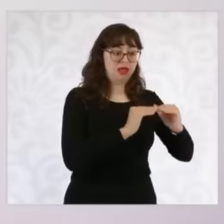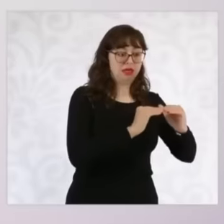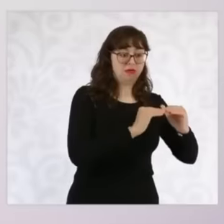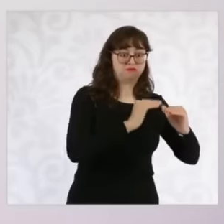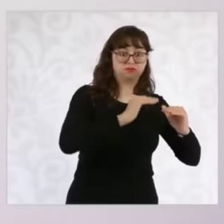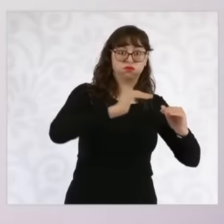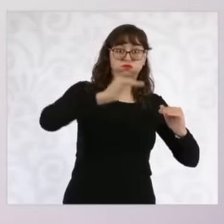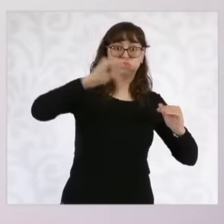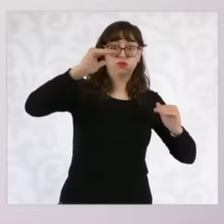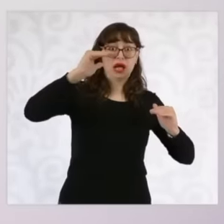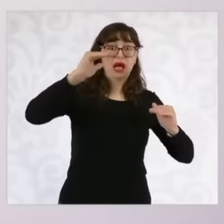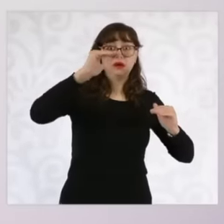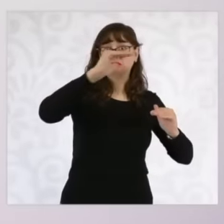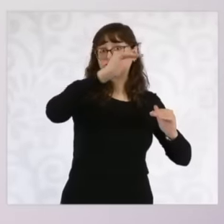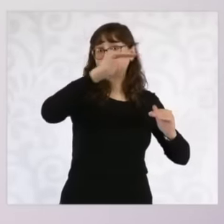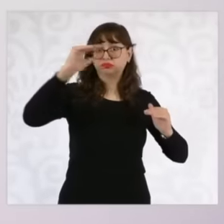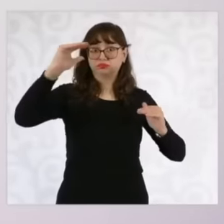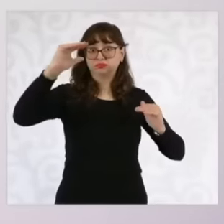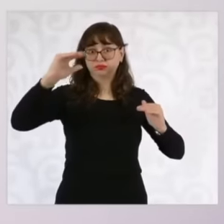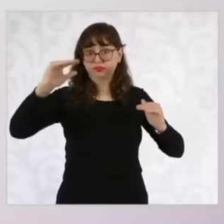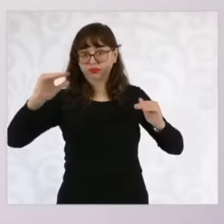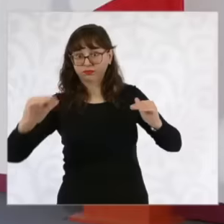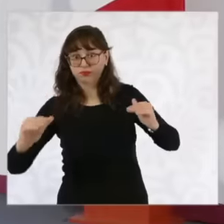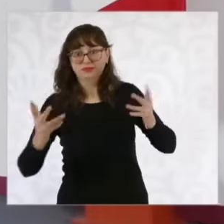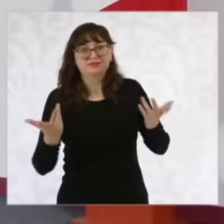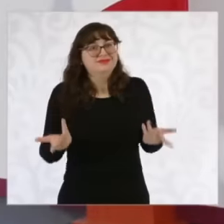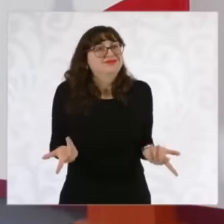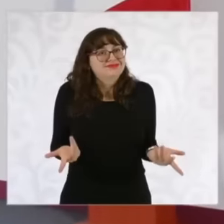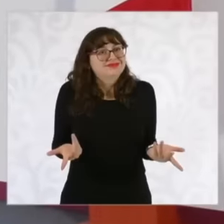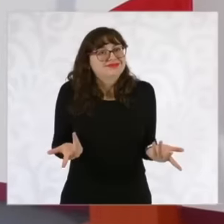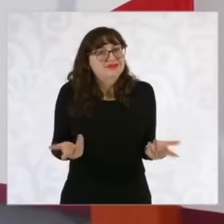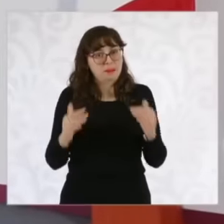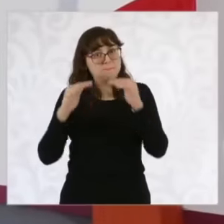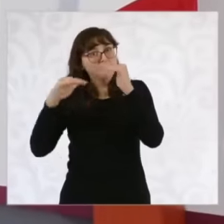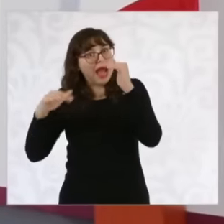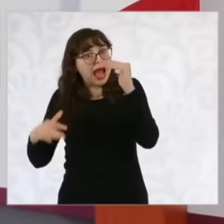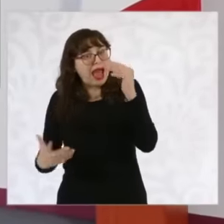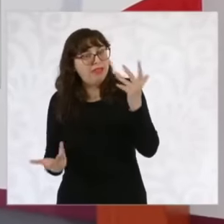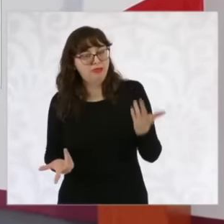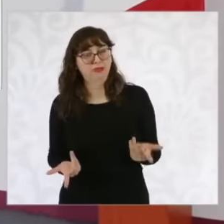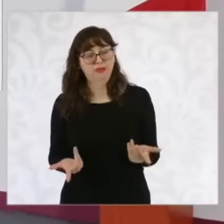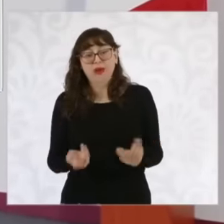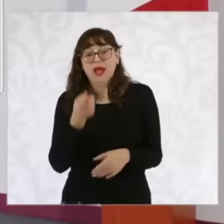we have committed that little by little homicides are going to decrease because there is